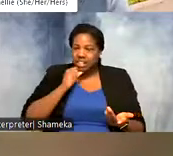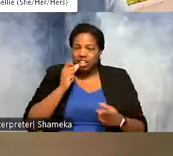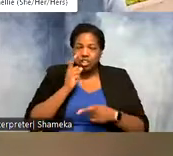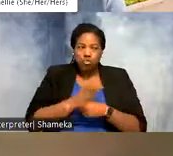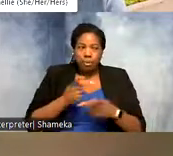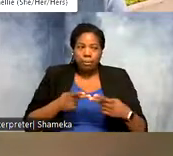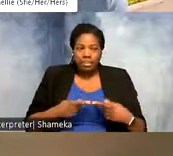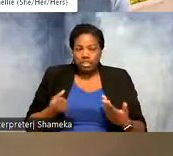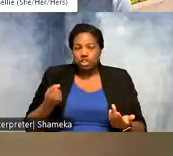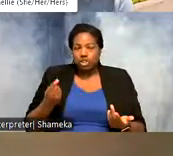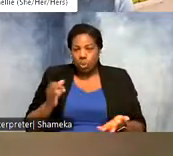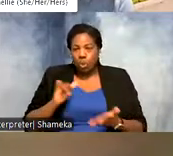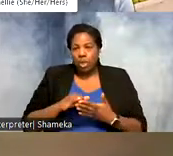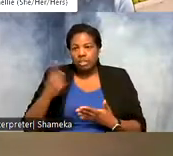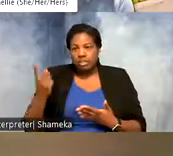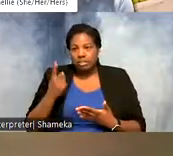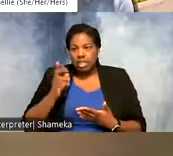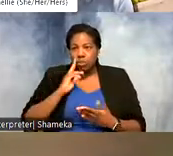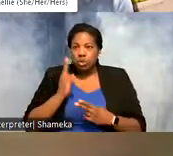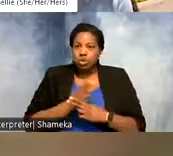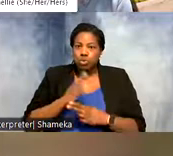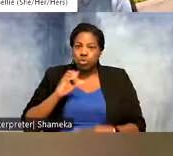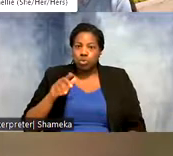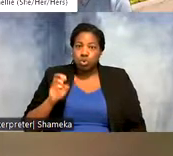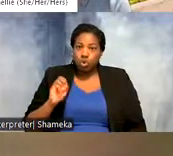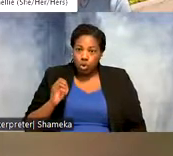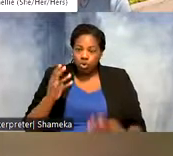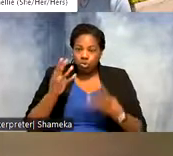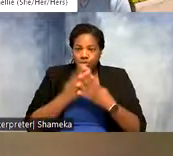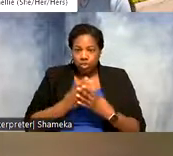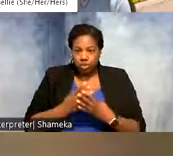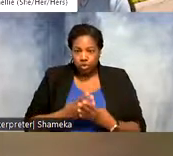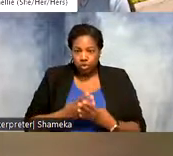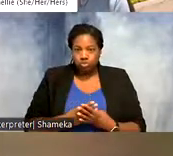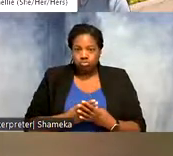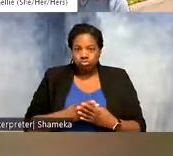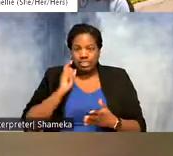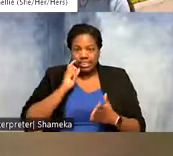So that's something that I would then use code to filter out those detections that are unlikely.